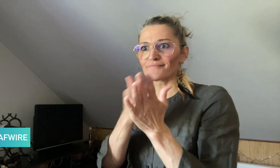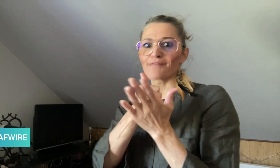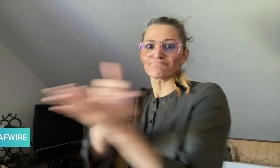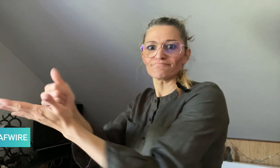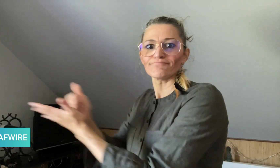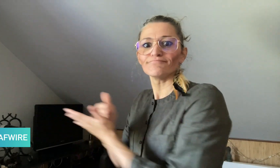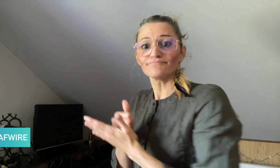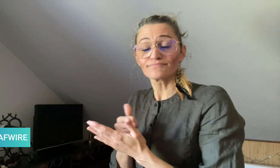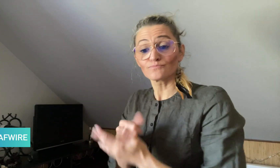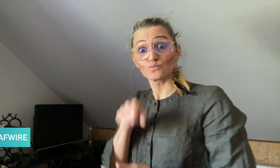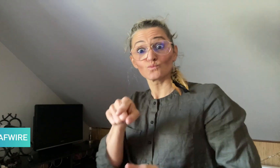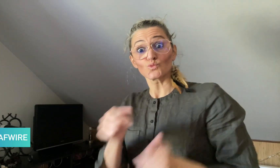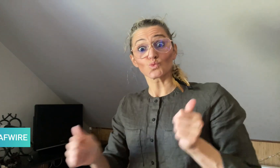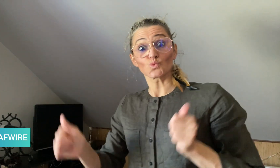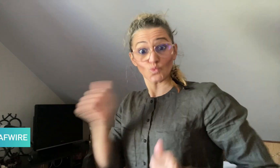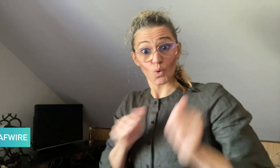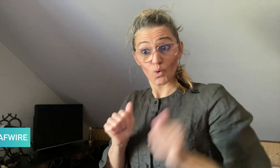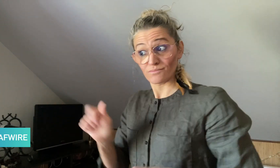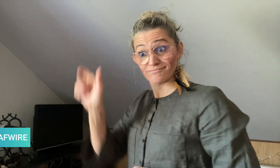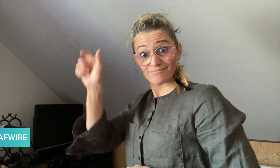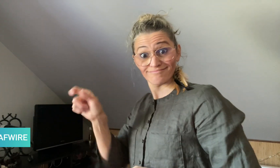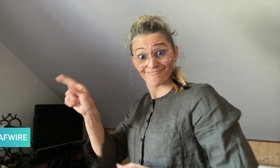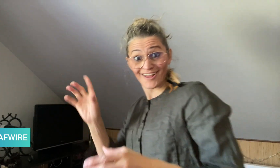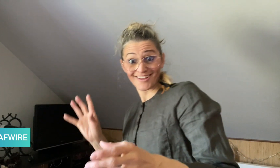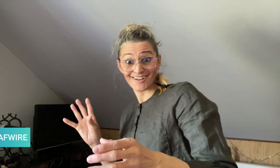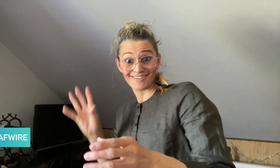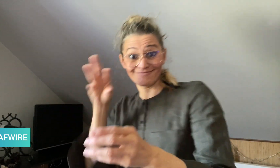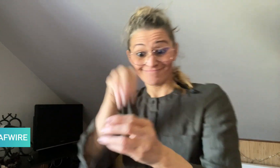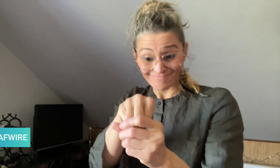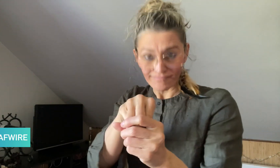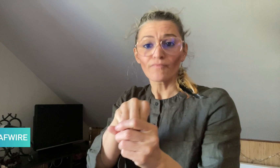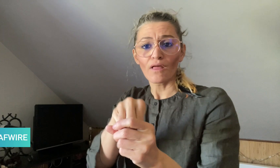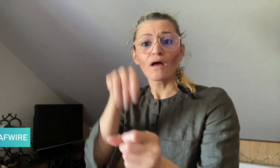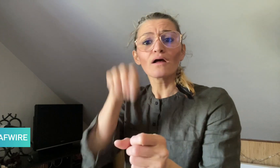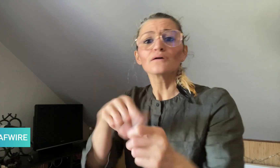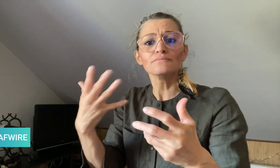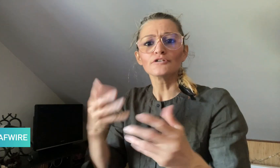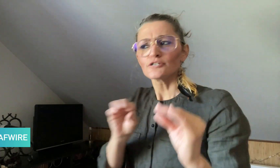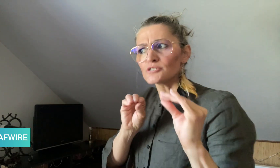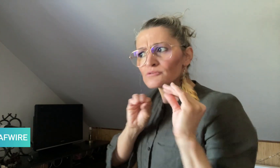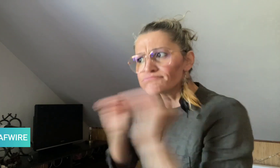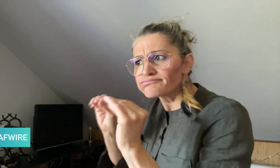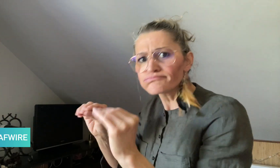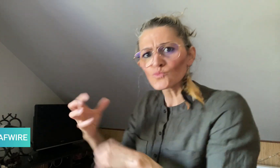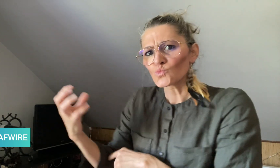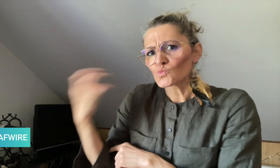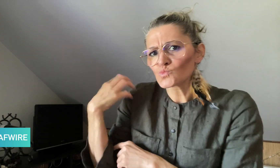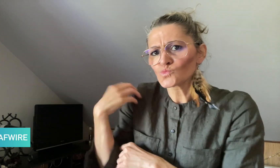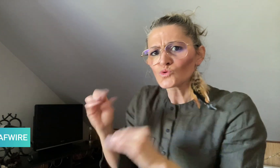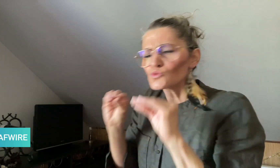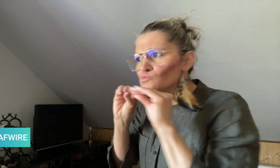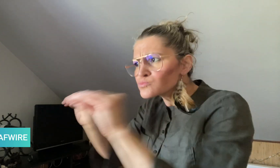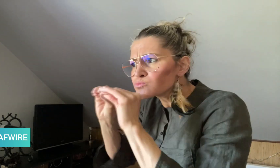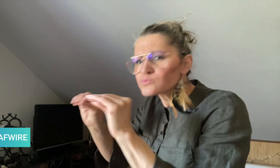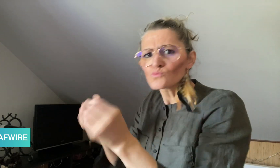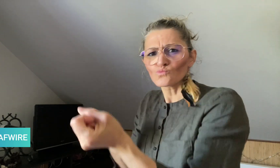she will receive coaching and support to be connected